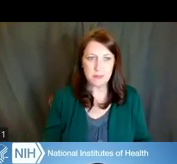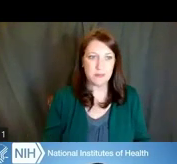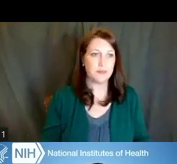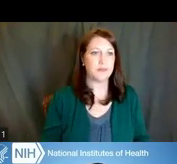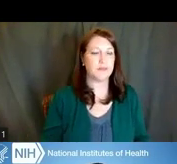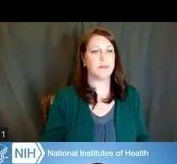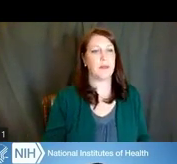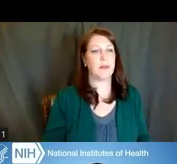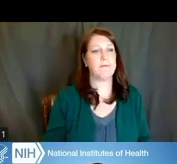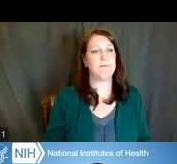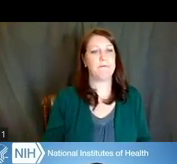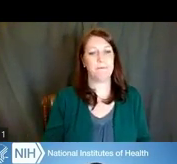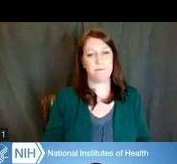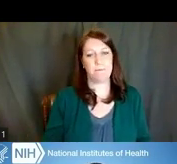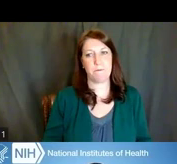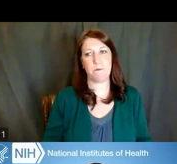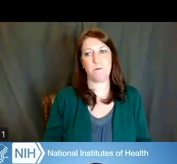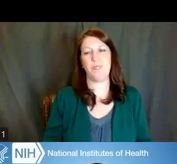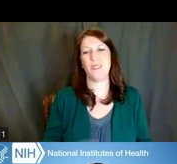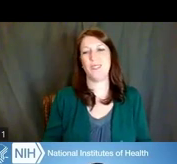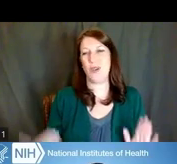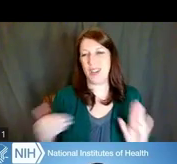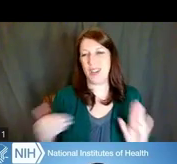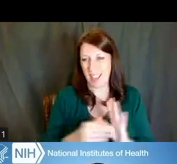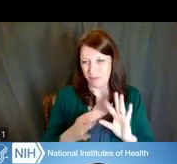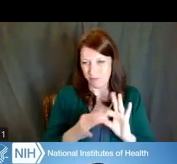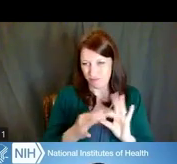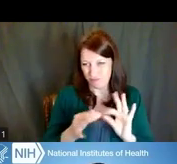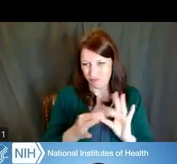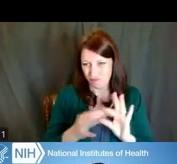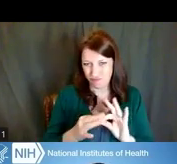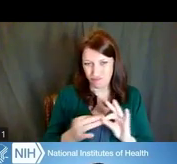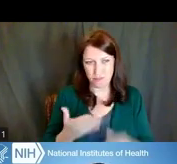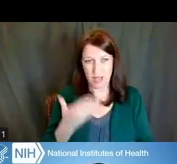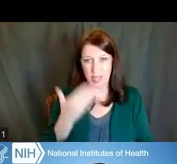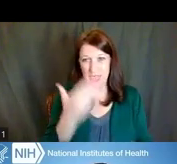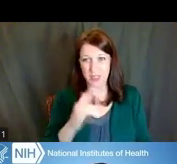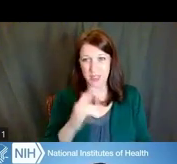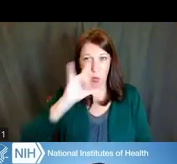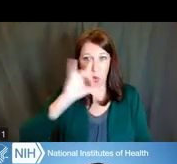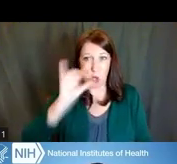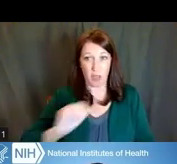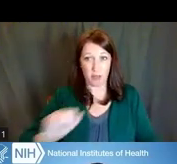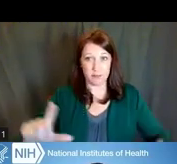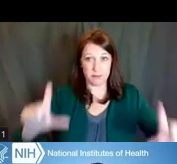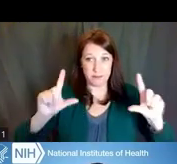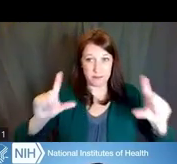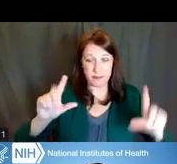So once again, we've talked about this, but this is a snapshot of the NIH Data Book.